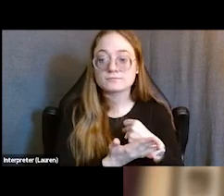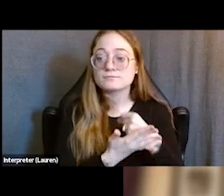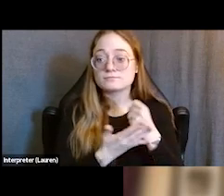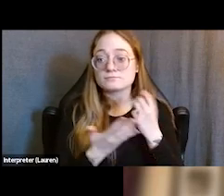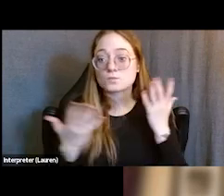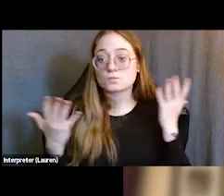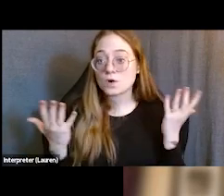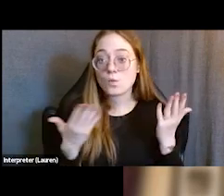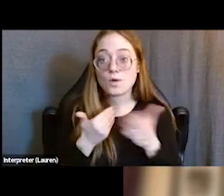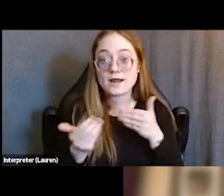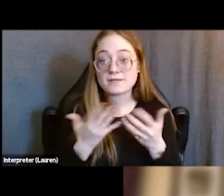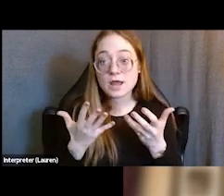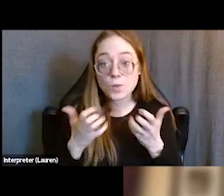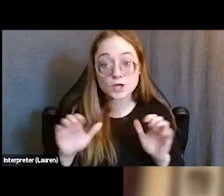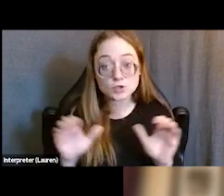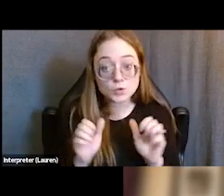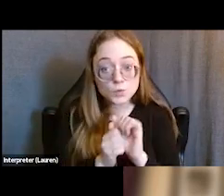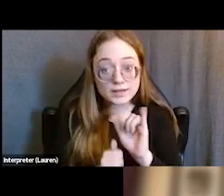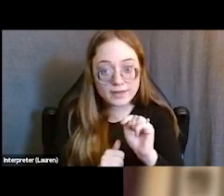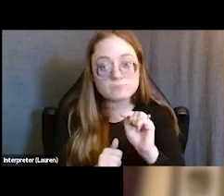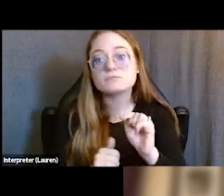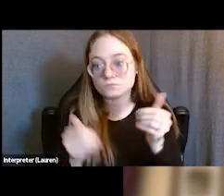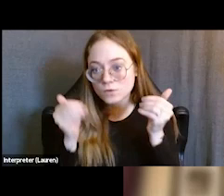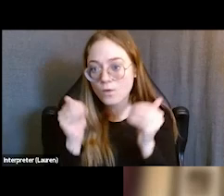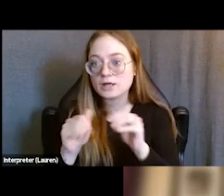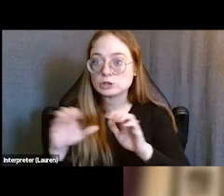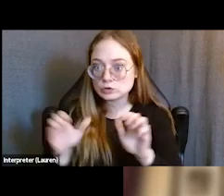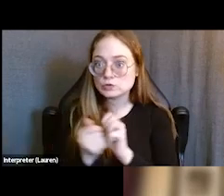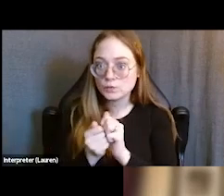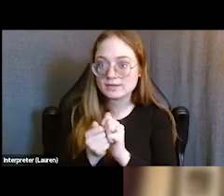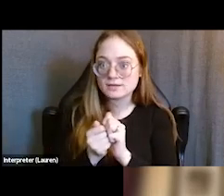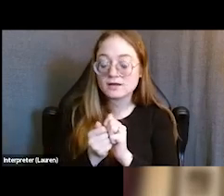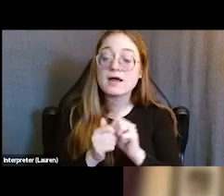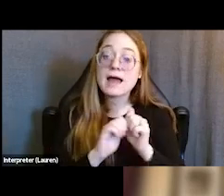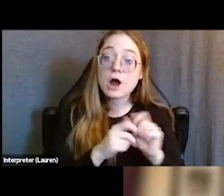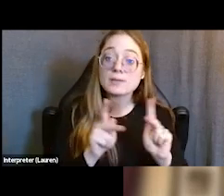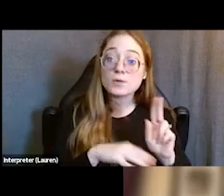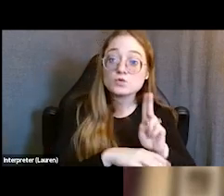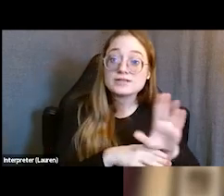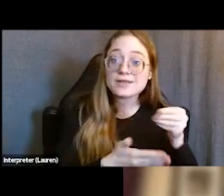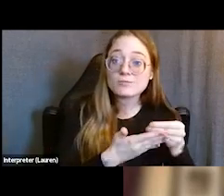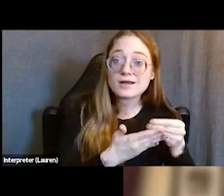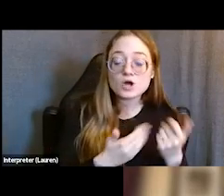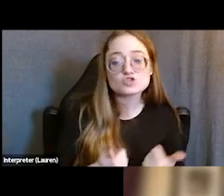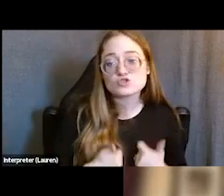What we found in our first cohort from voluntary surveys about how people are using the money, they're using their money for survival-oriented needs.